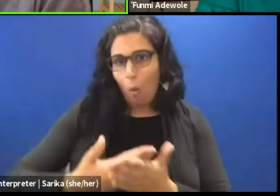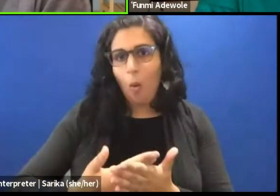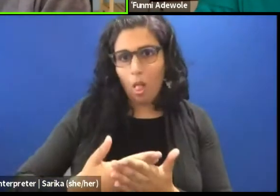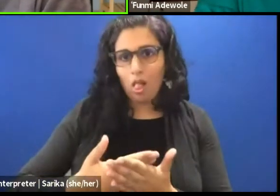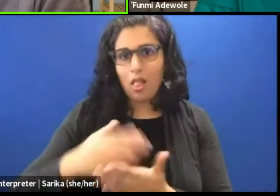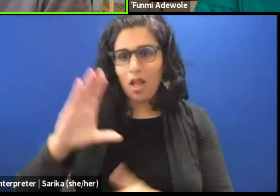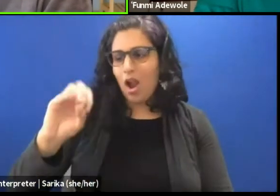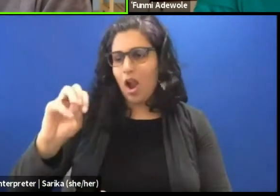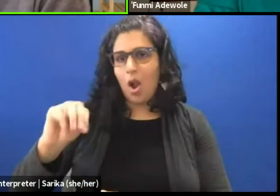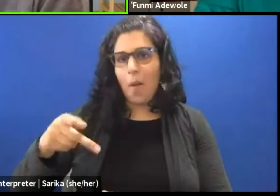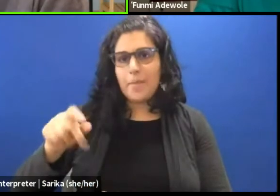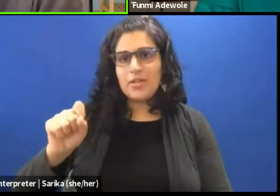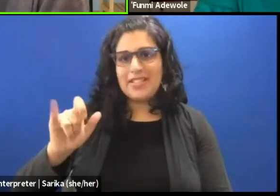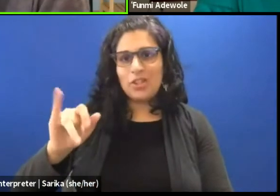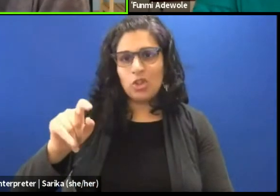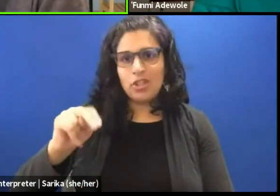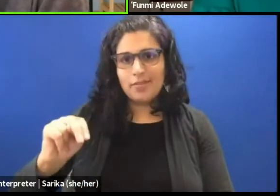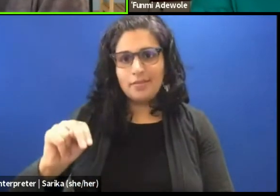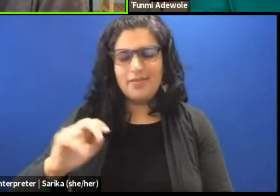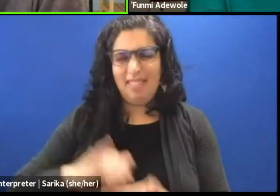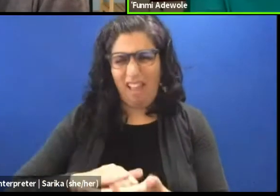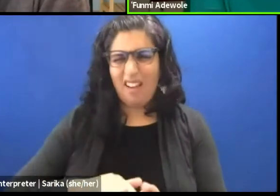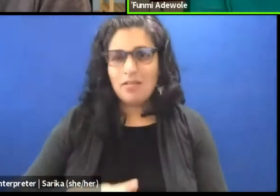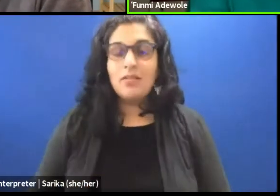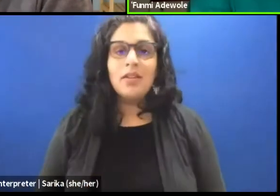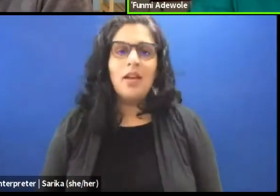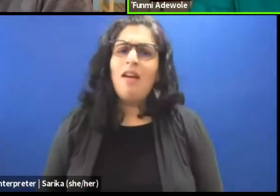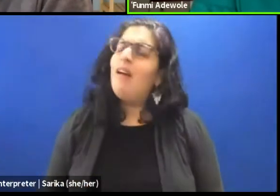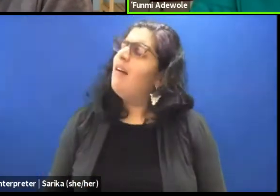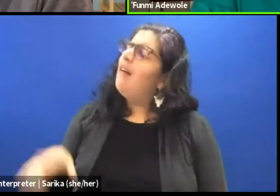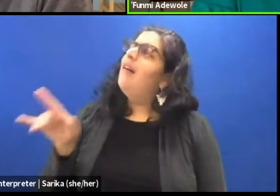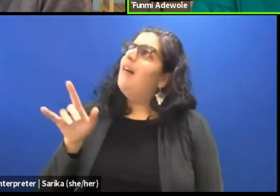The process of having . Yeah, I agree with you there,